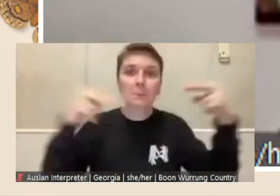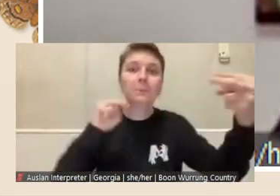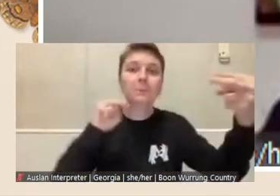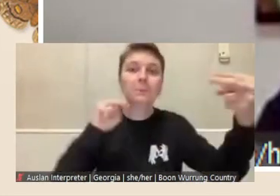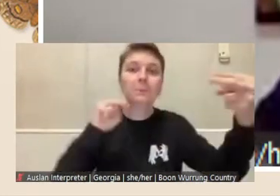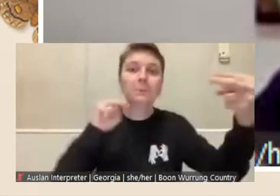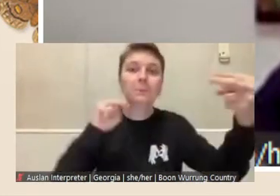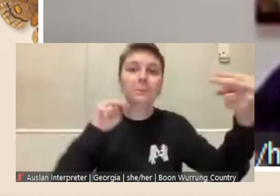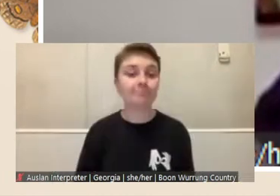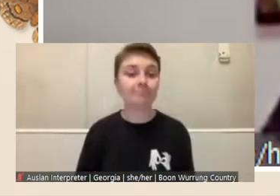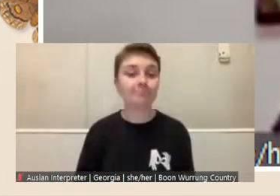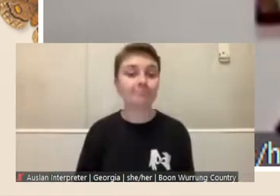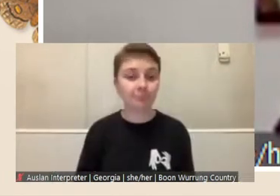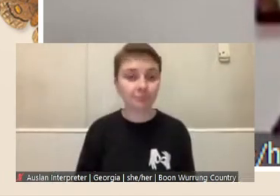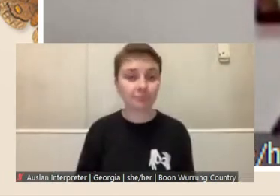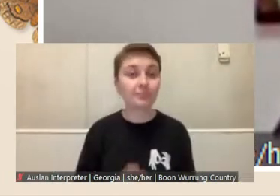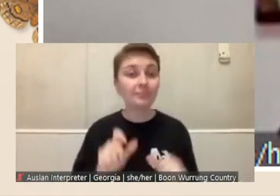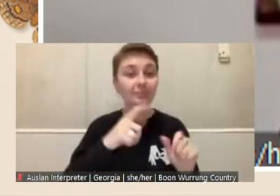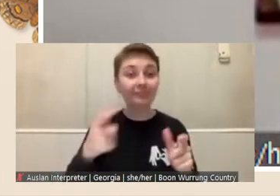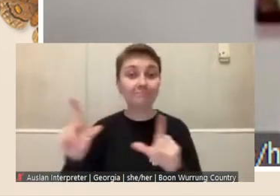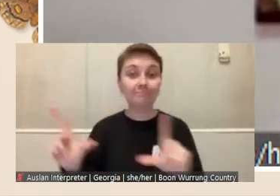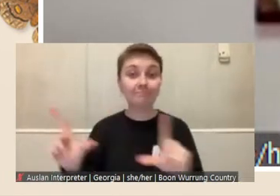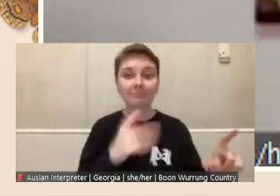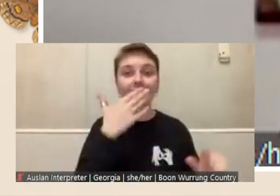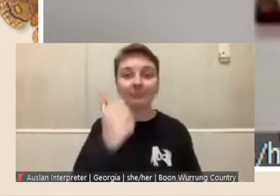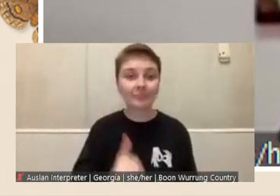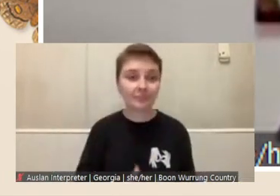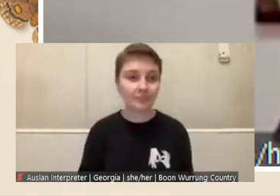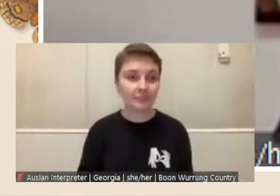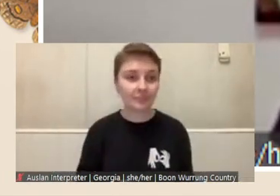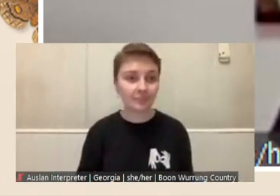Next slide please.